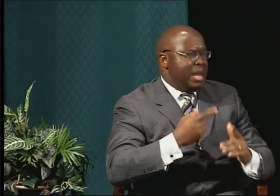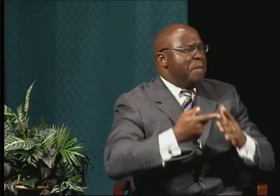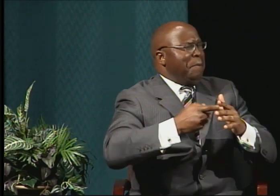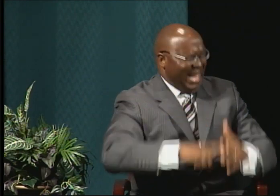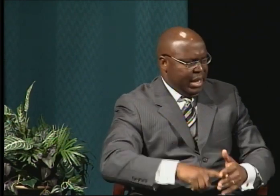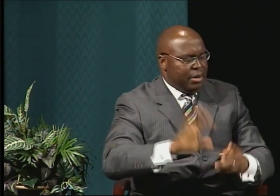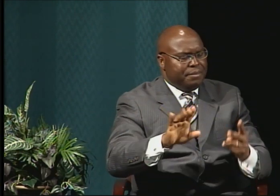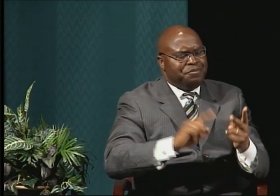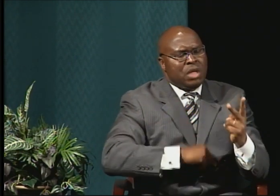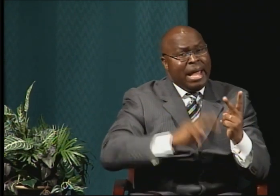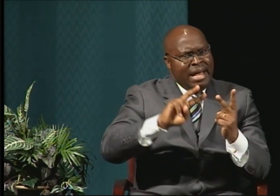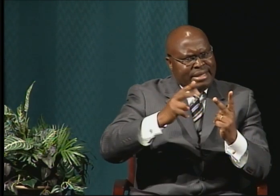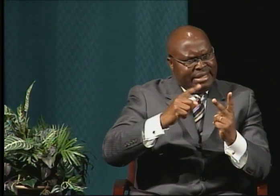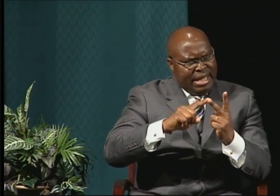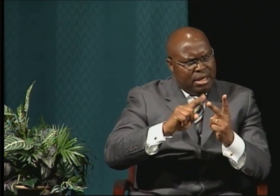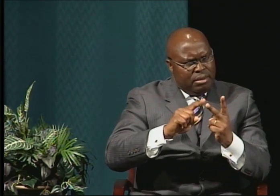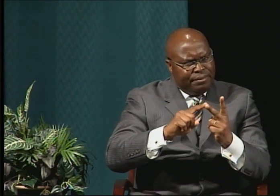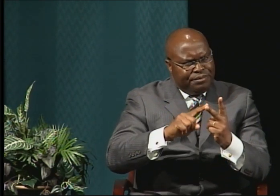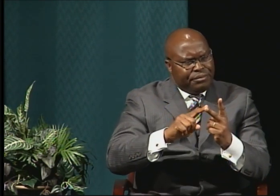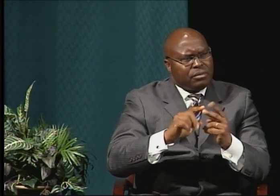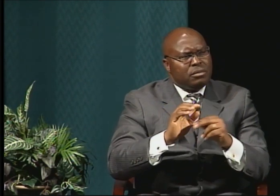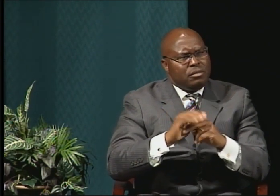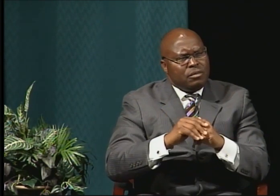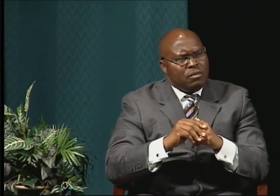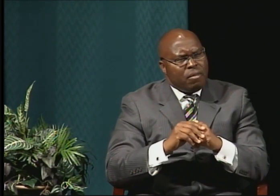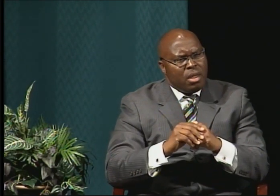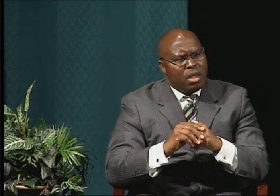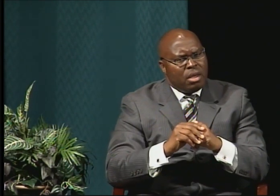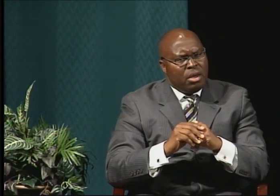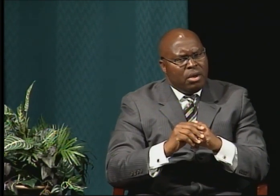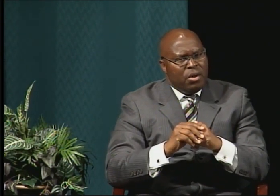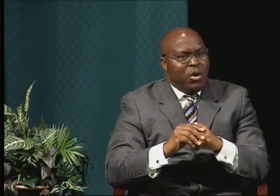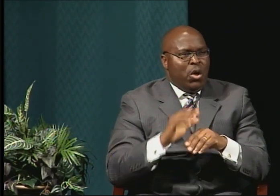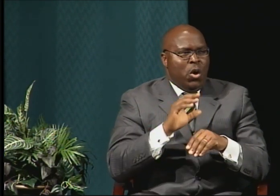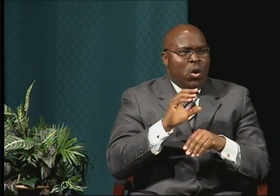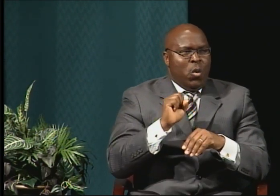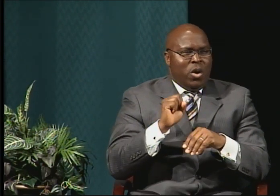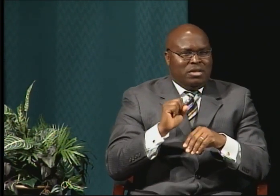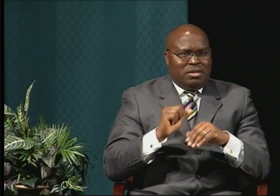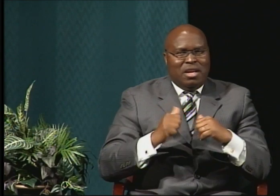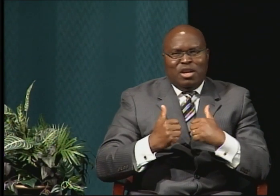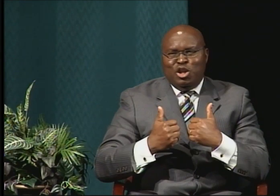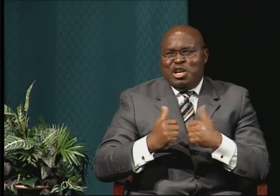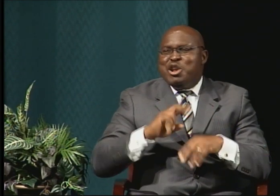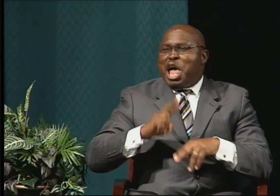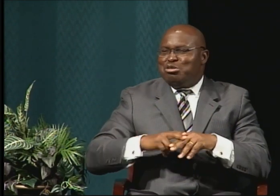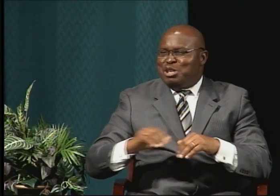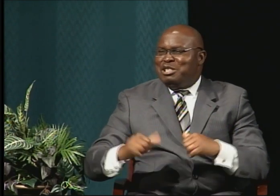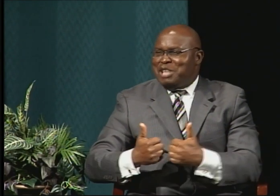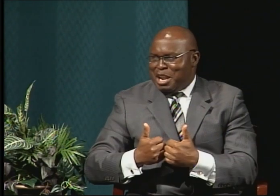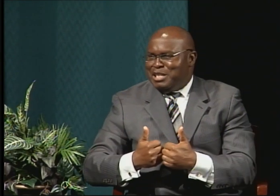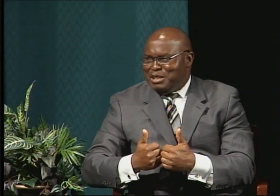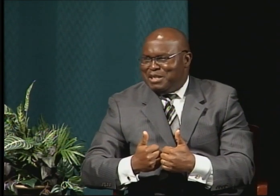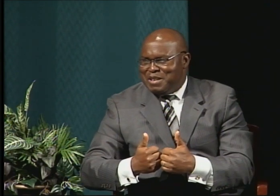Now, secondly were the natural challenges. My wife was pregnant at the same time